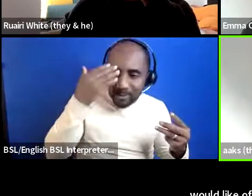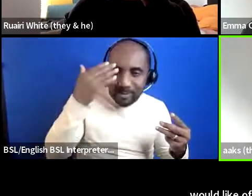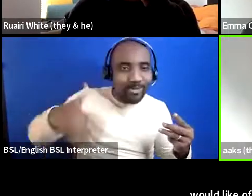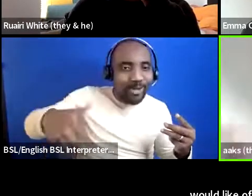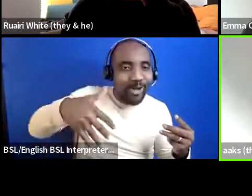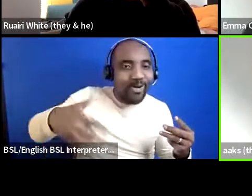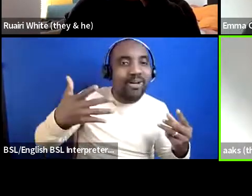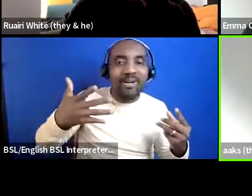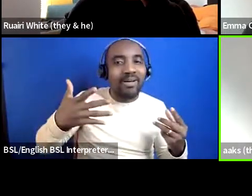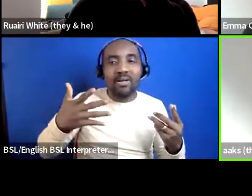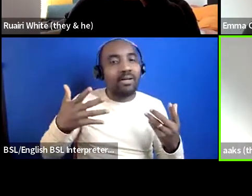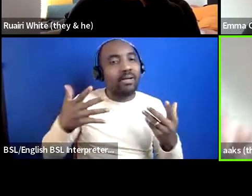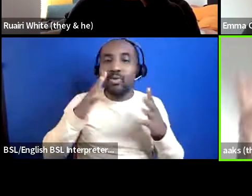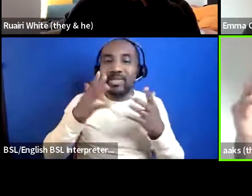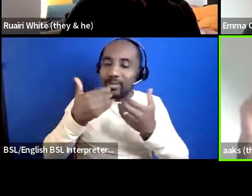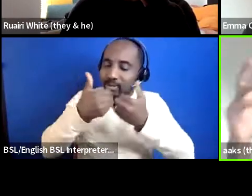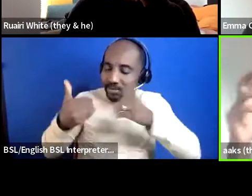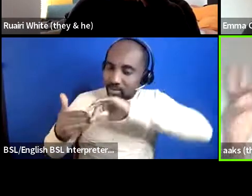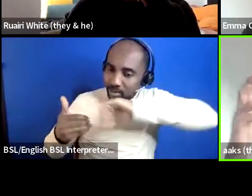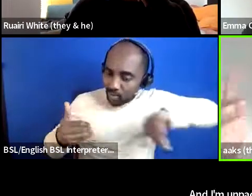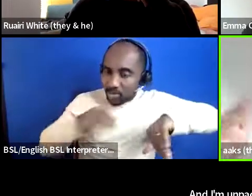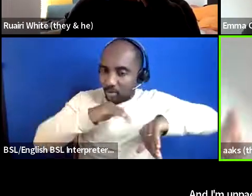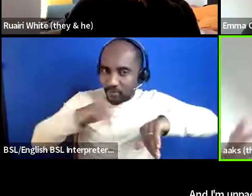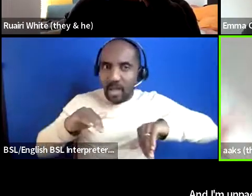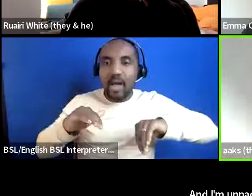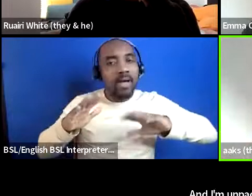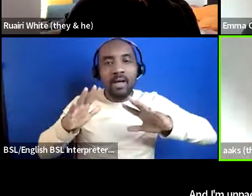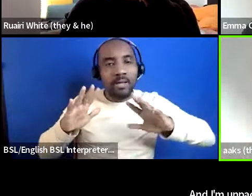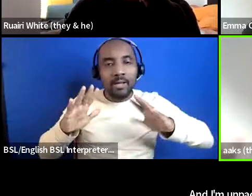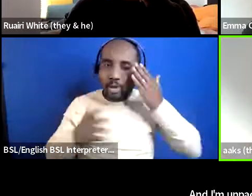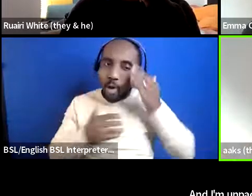and then like take those risks because it's not actually a risk it's like innovation in